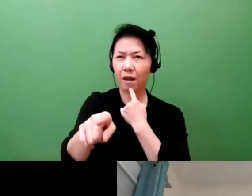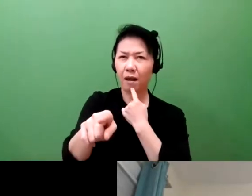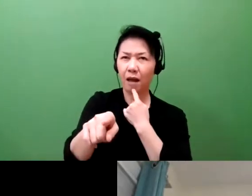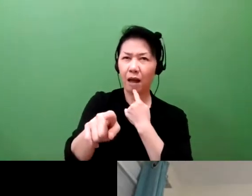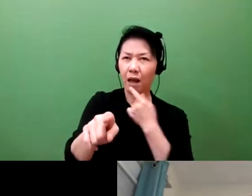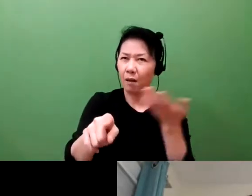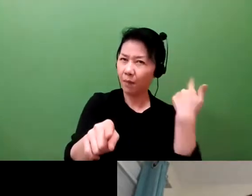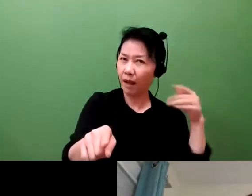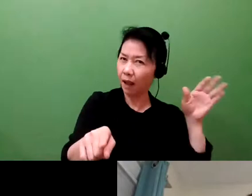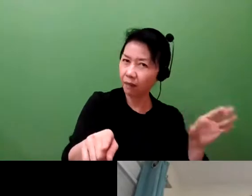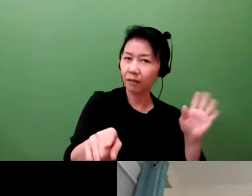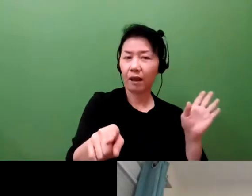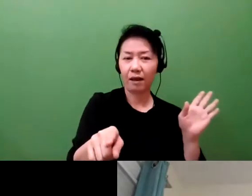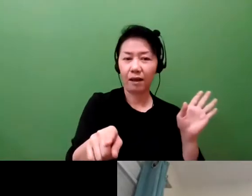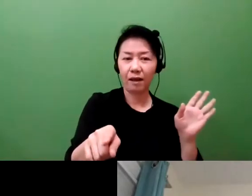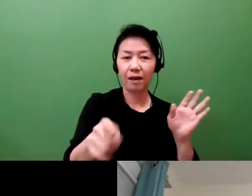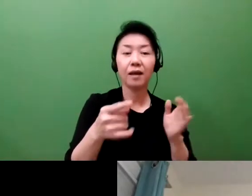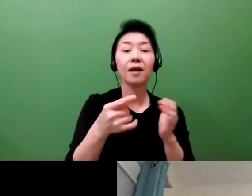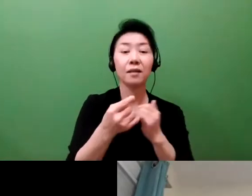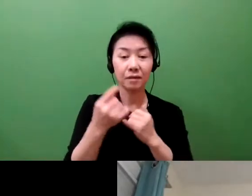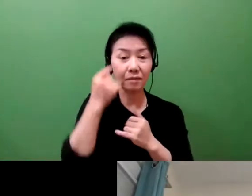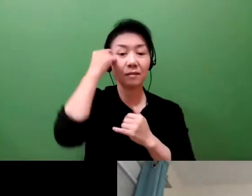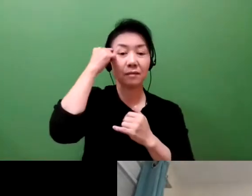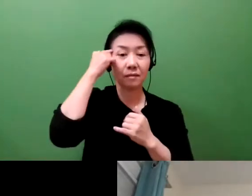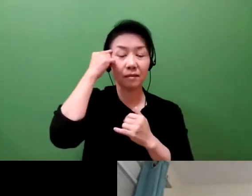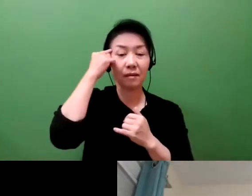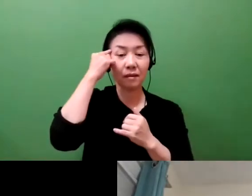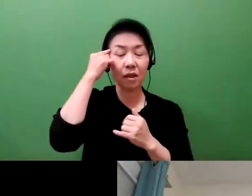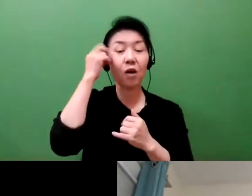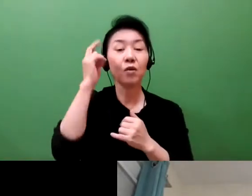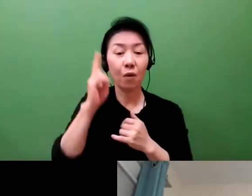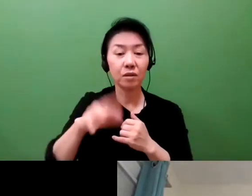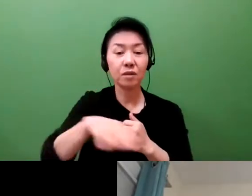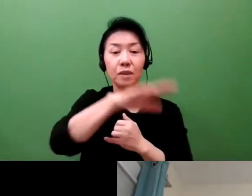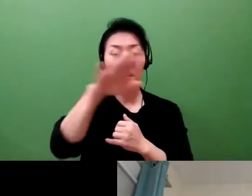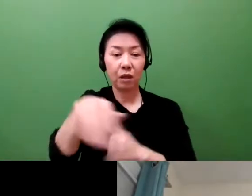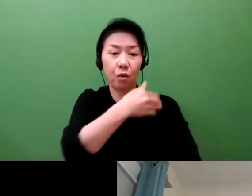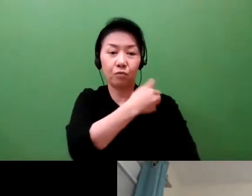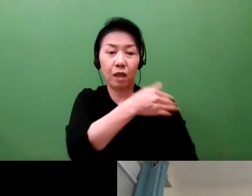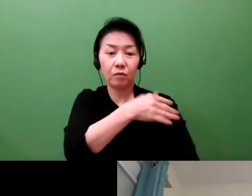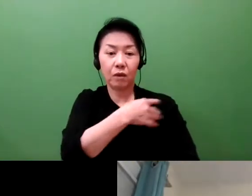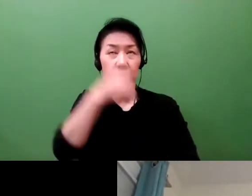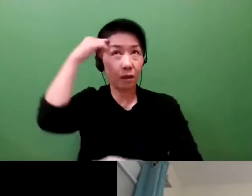under your brand in the marketplace. Thank you, Professor O'Connor.